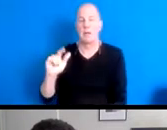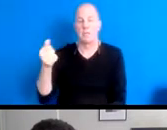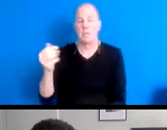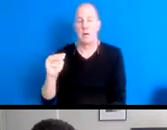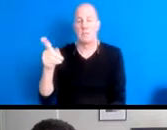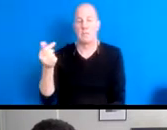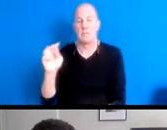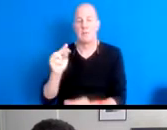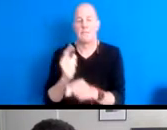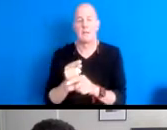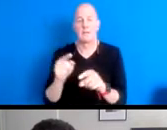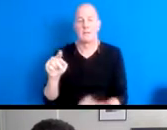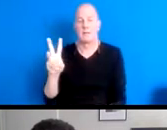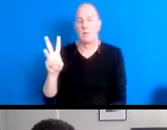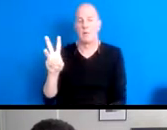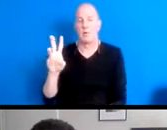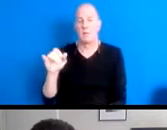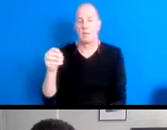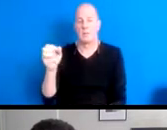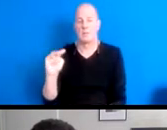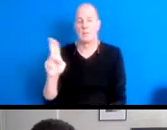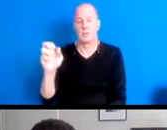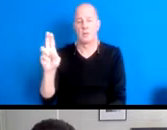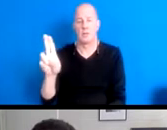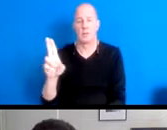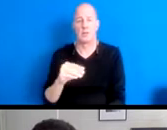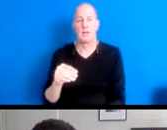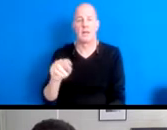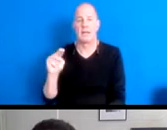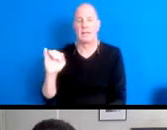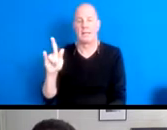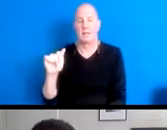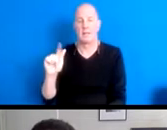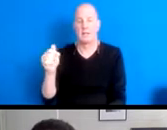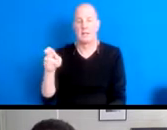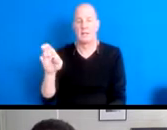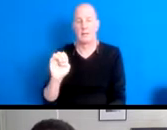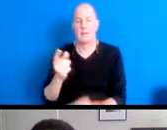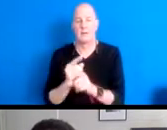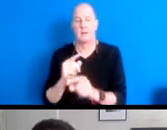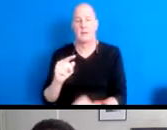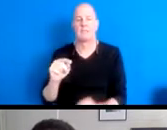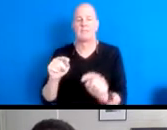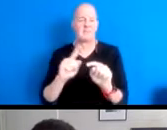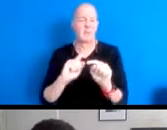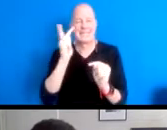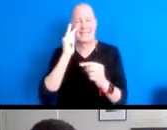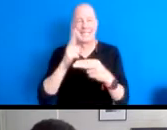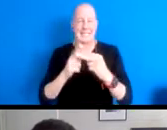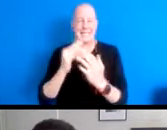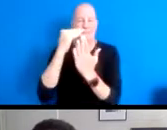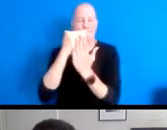15:35:40 Nico Alexander from shelter wood collective Ynez escape from security Land